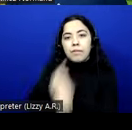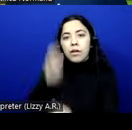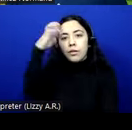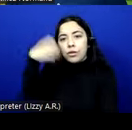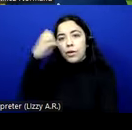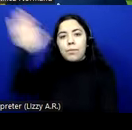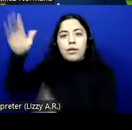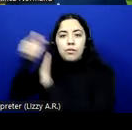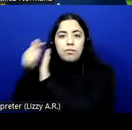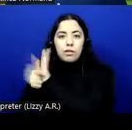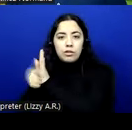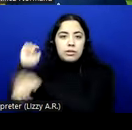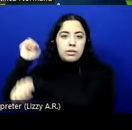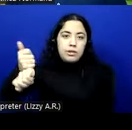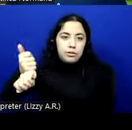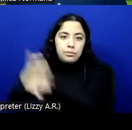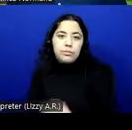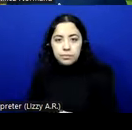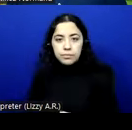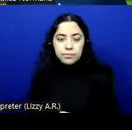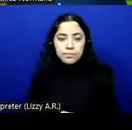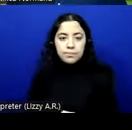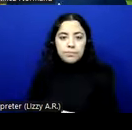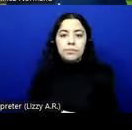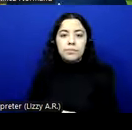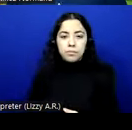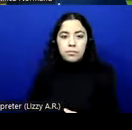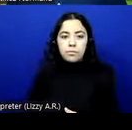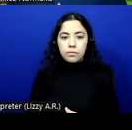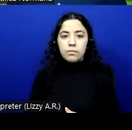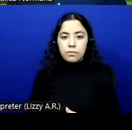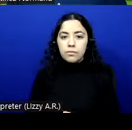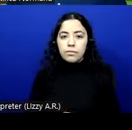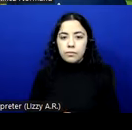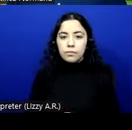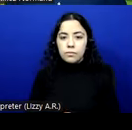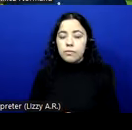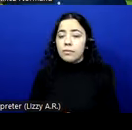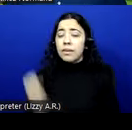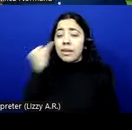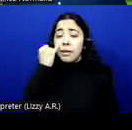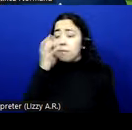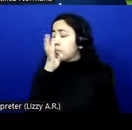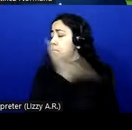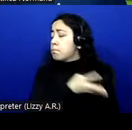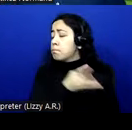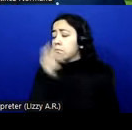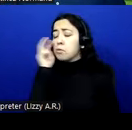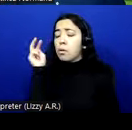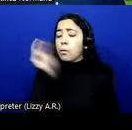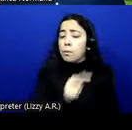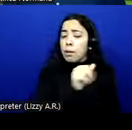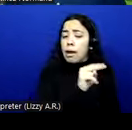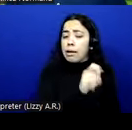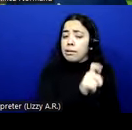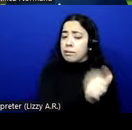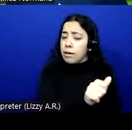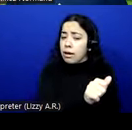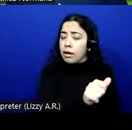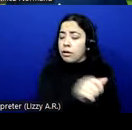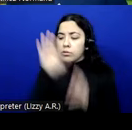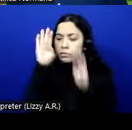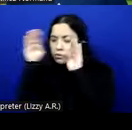So if we don't look at Annex A and we just look at the chapters with the requirements in the EN,